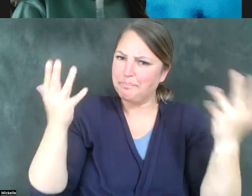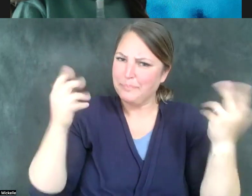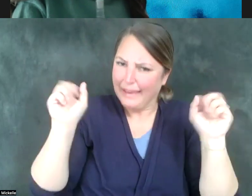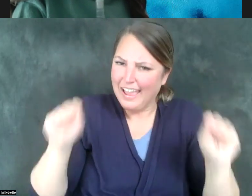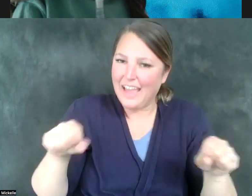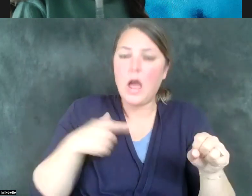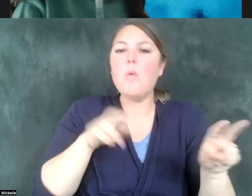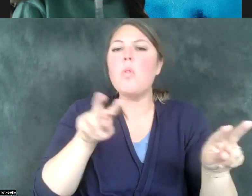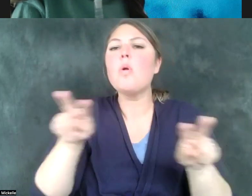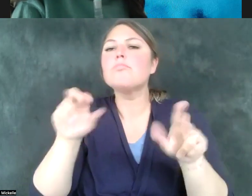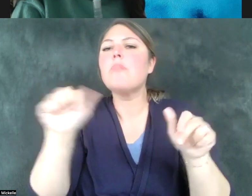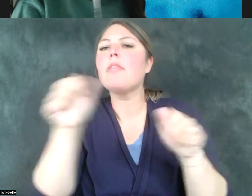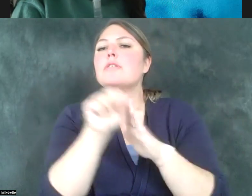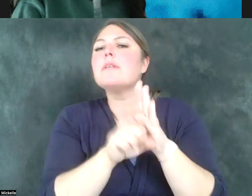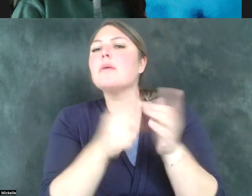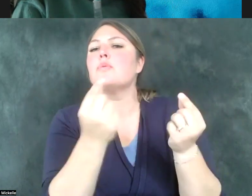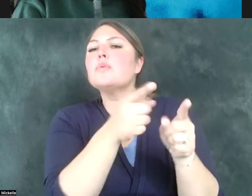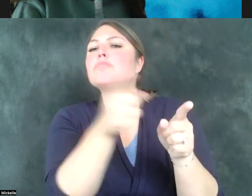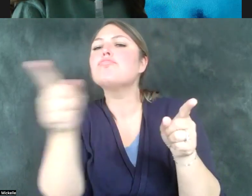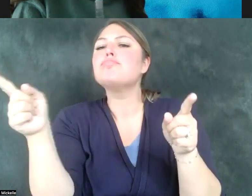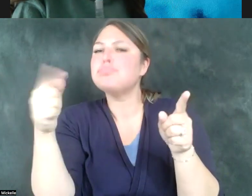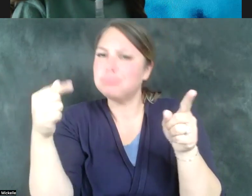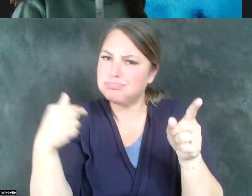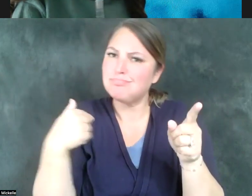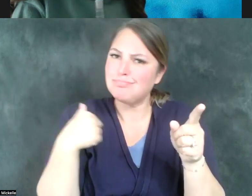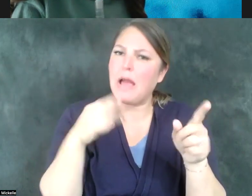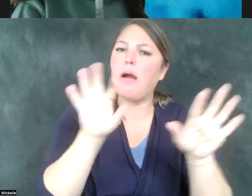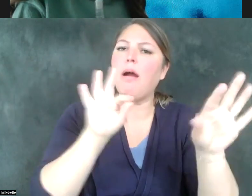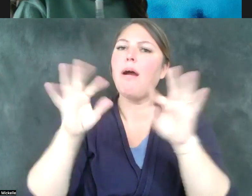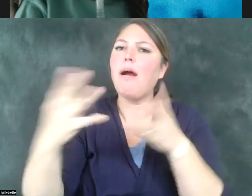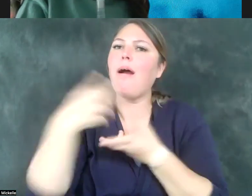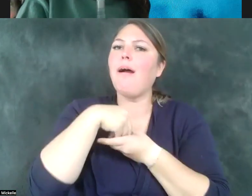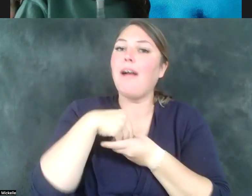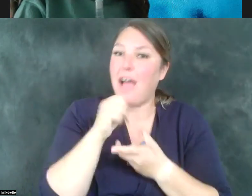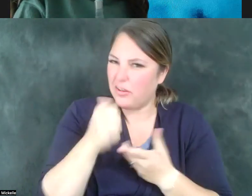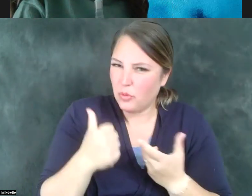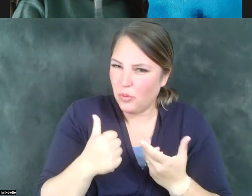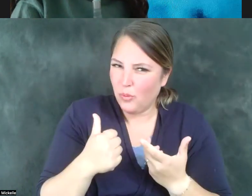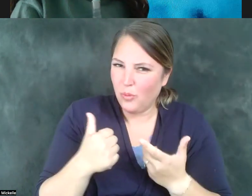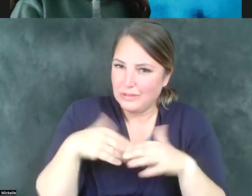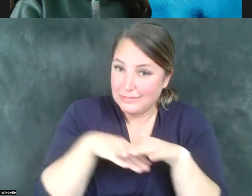done. I don't come to this conversation today with a list of things that I can think of off the top of my